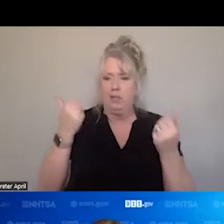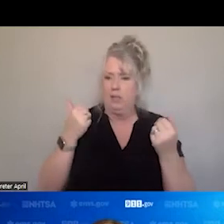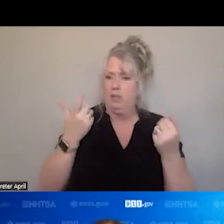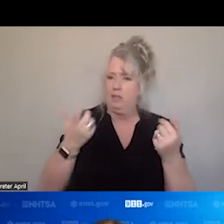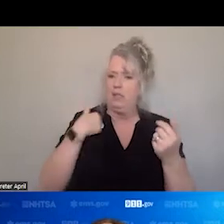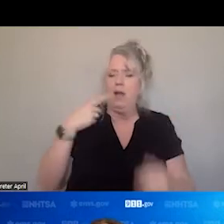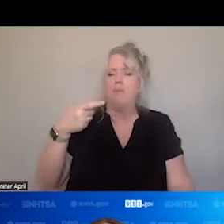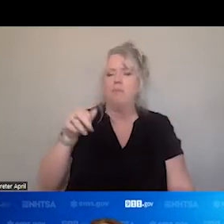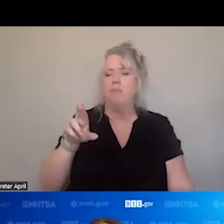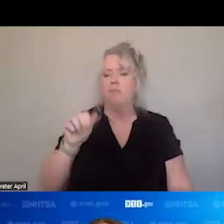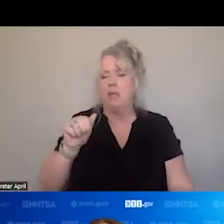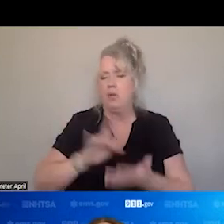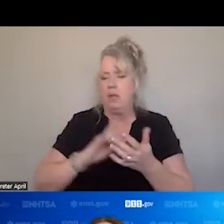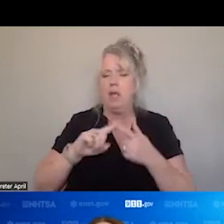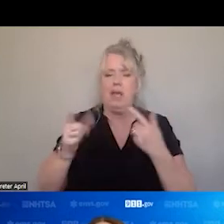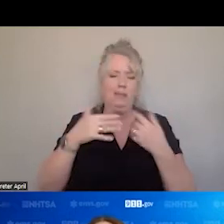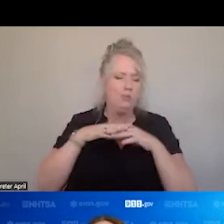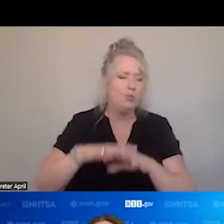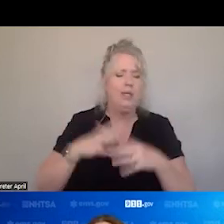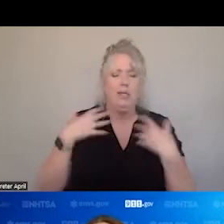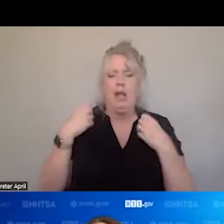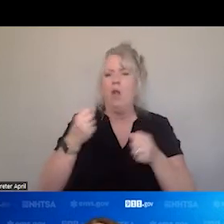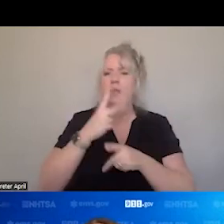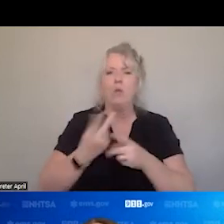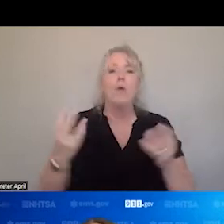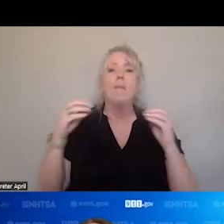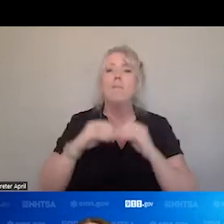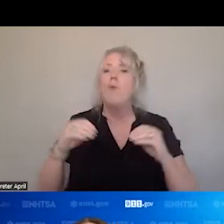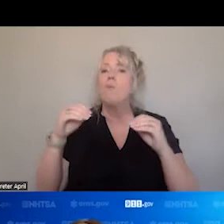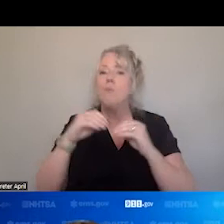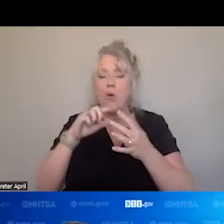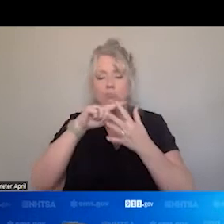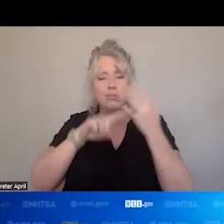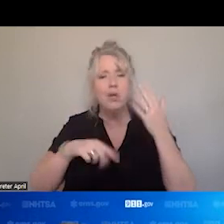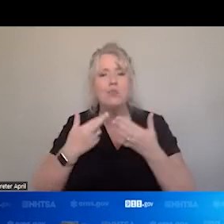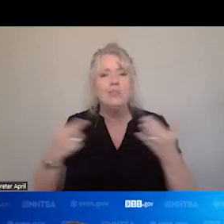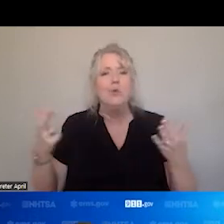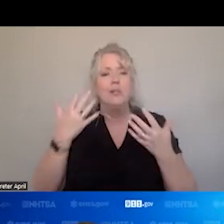AND MOBILE INTEGRATED HEALTH CARE, WE HAVE MORE, MORE RESOURCES WE ARE ABLE TO LEVERAGE. MANY OF